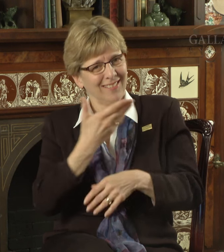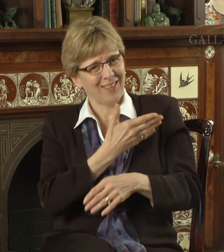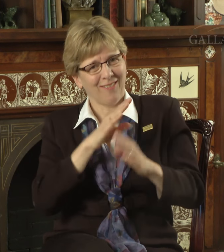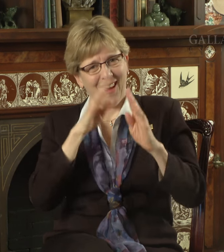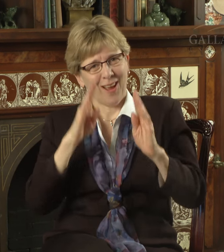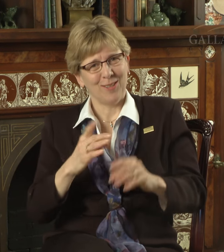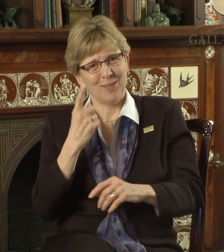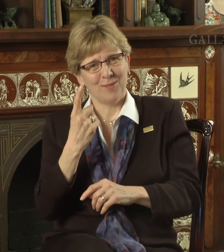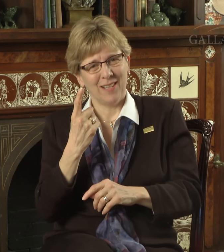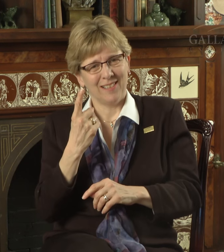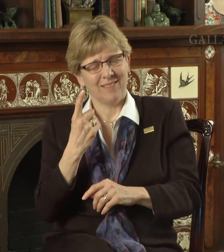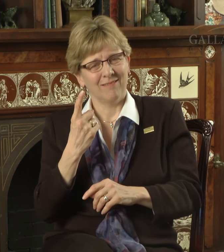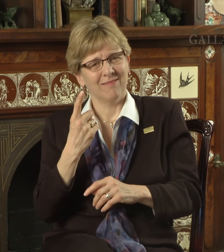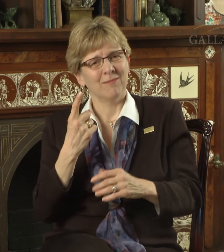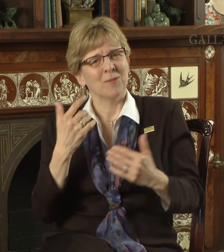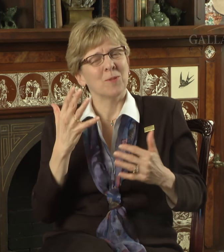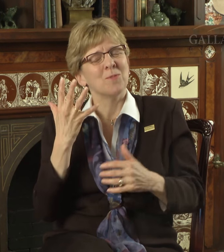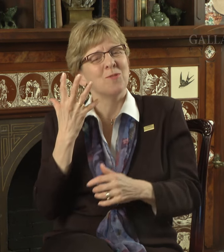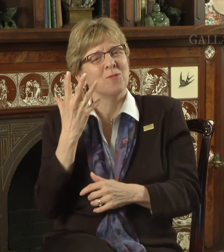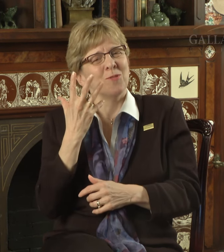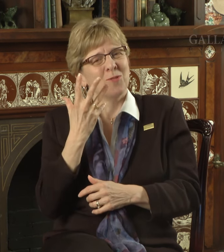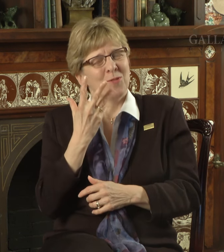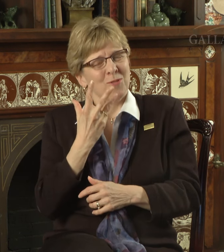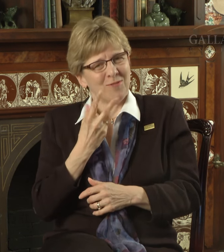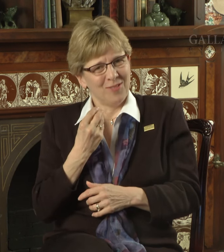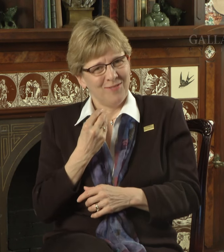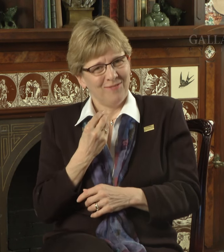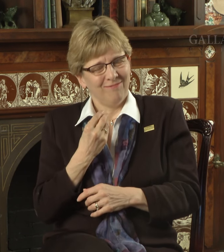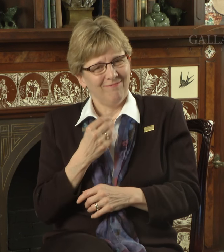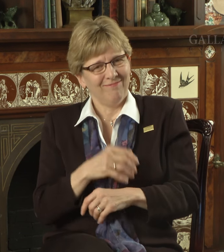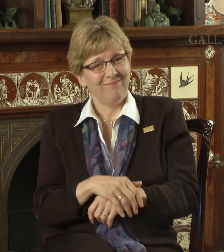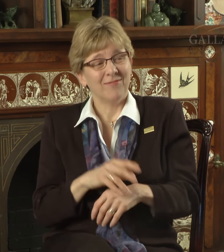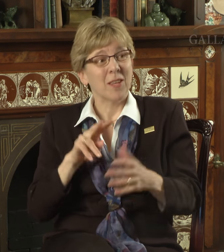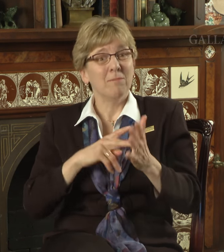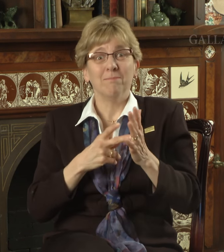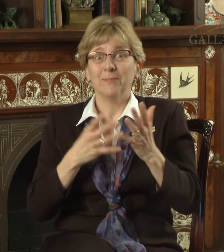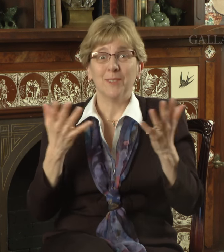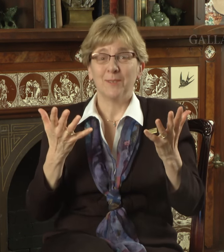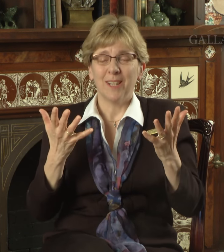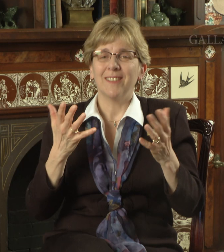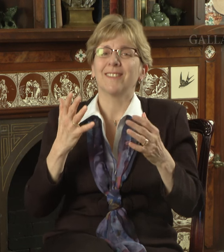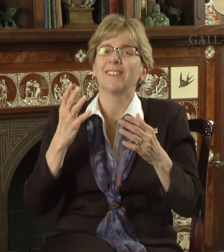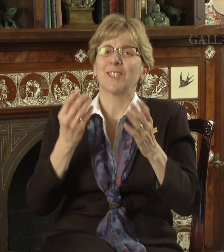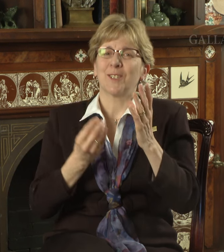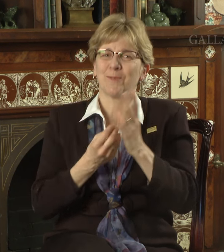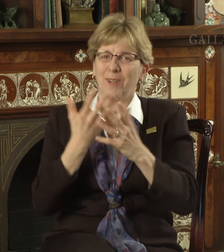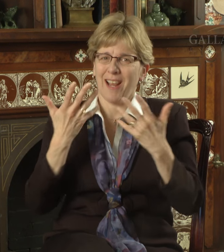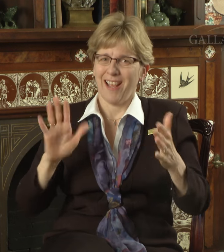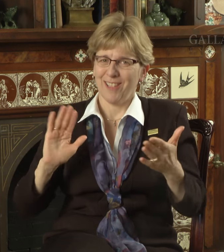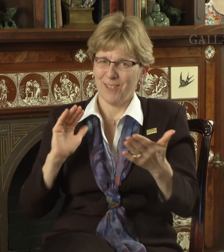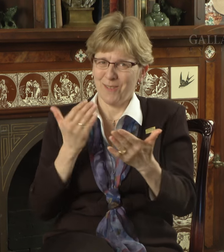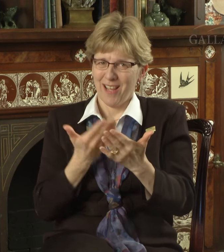outside of House One! They're gorgeous! This means spring has arrived